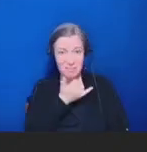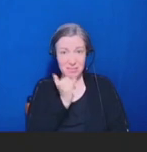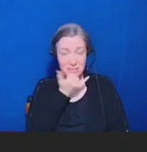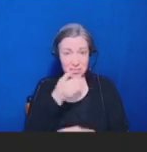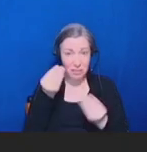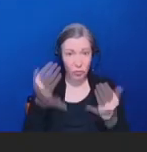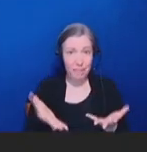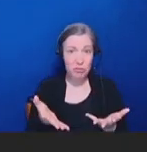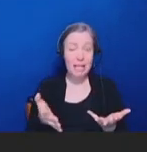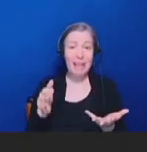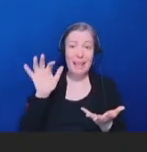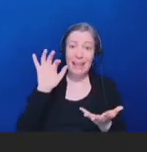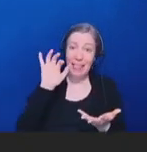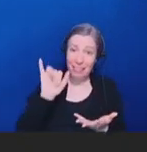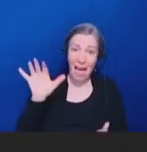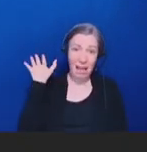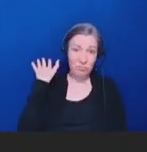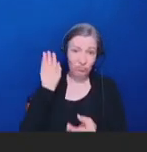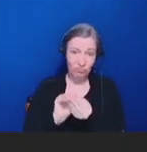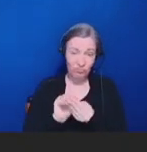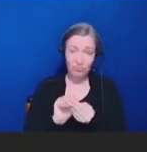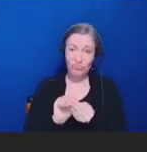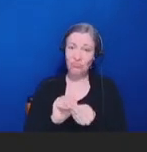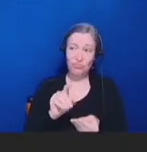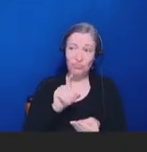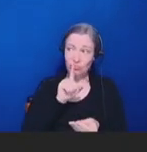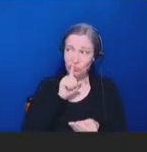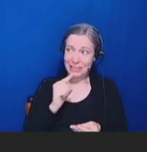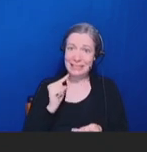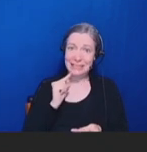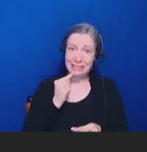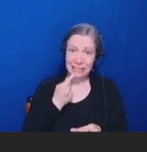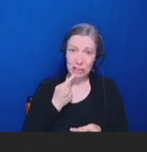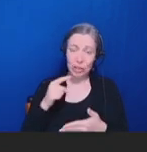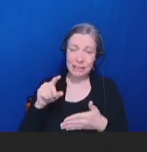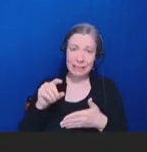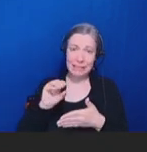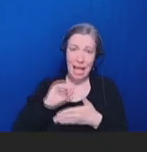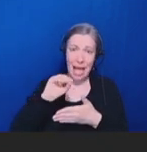a significant negative impact on health outcomes, causing people to make plainly uninformed